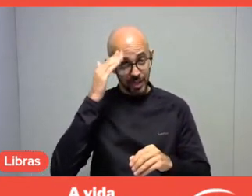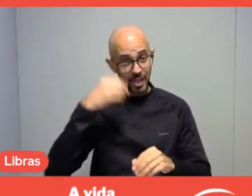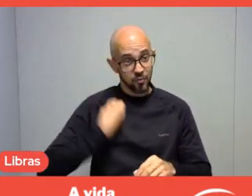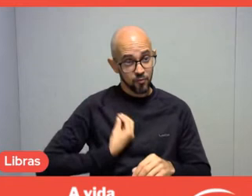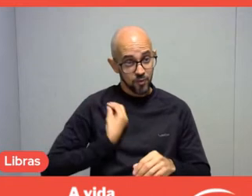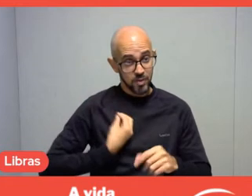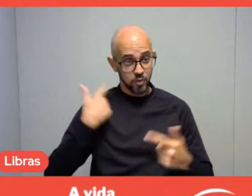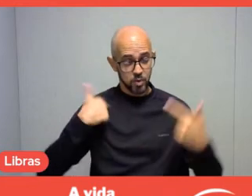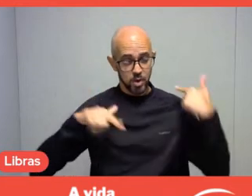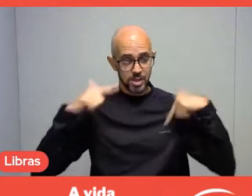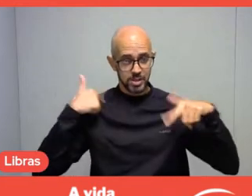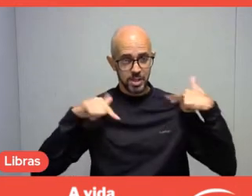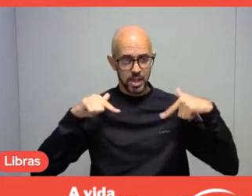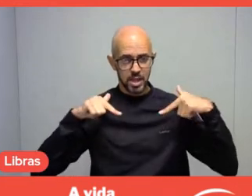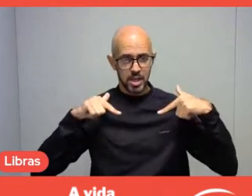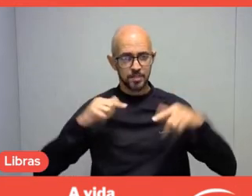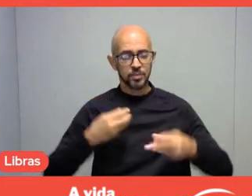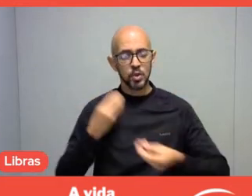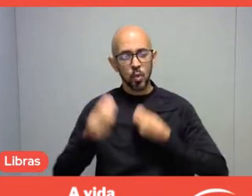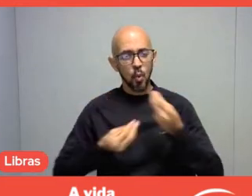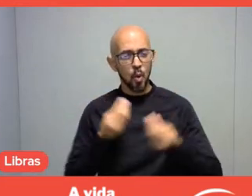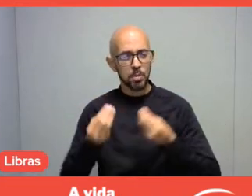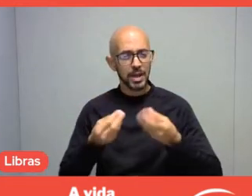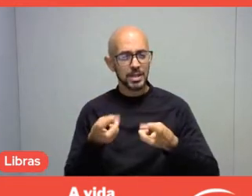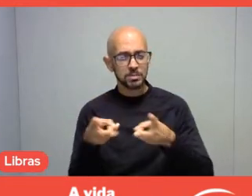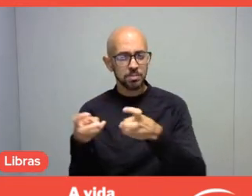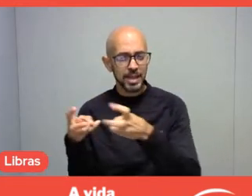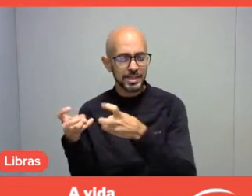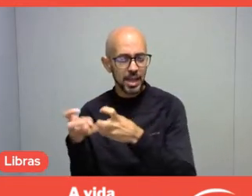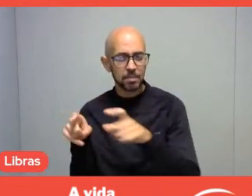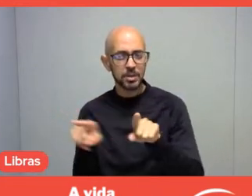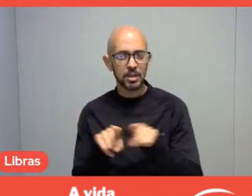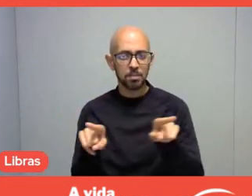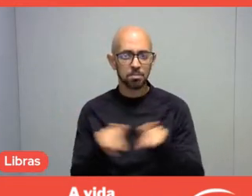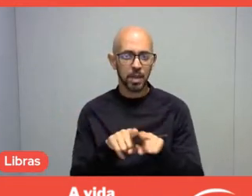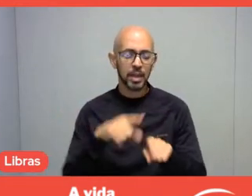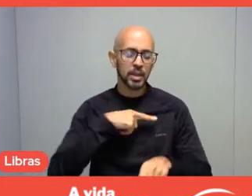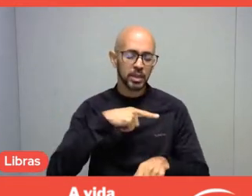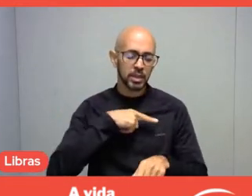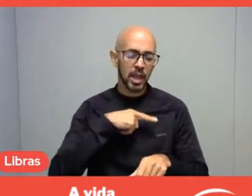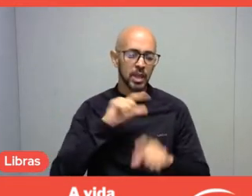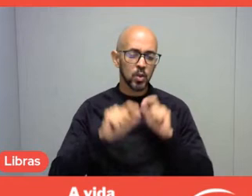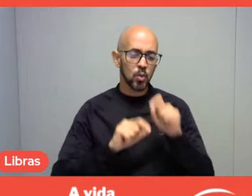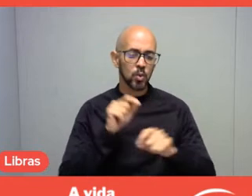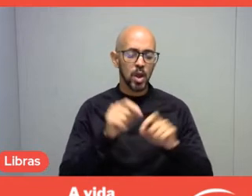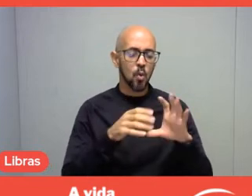and how they notice that there is indeed a view that it is a right.